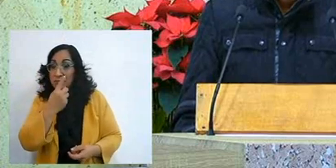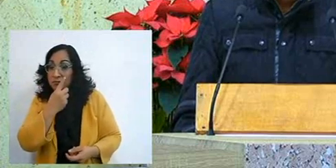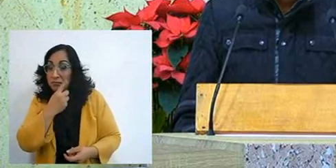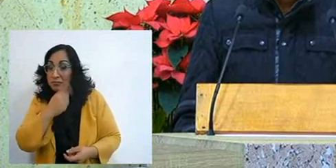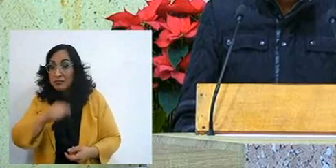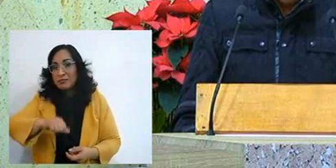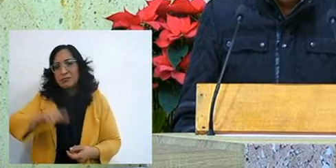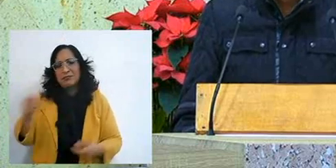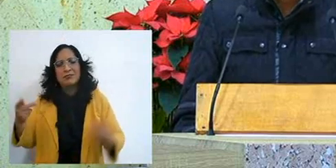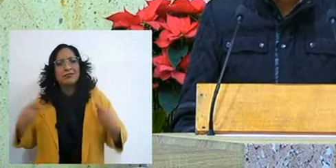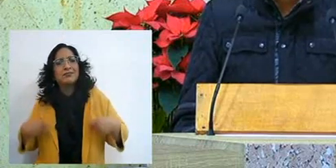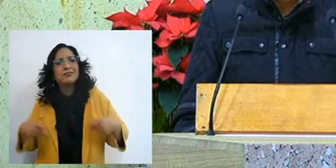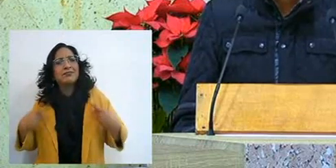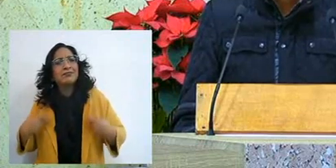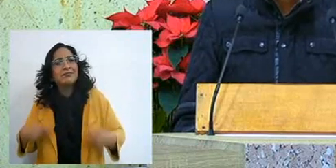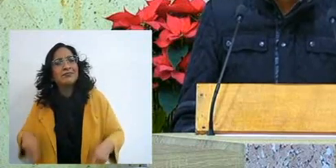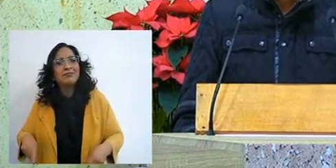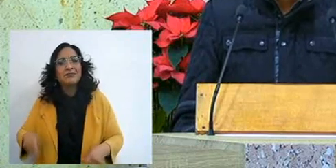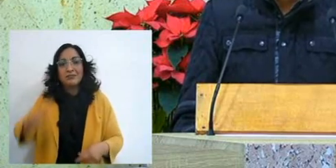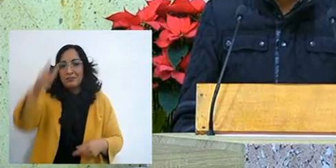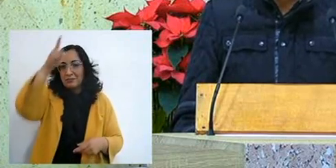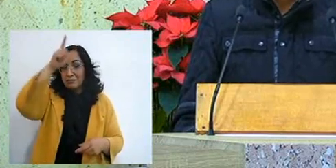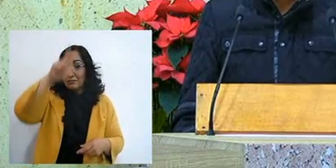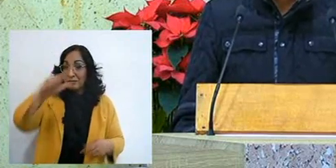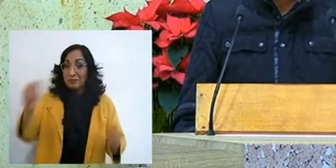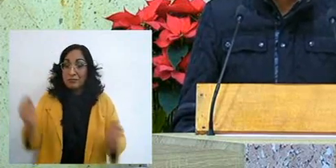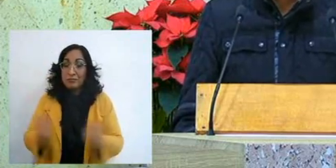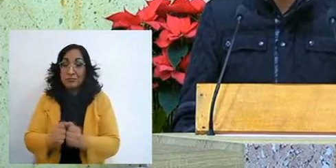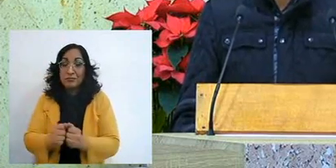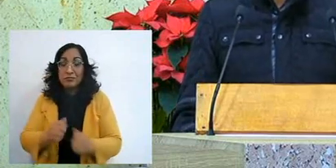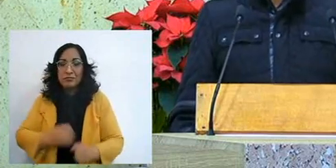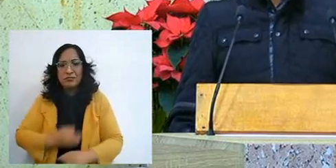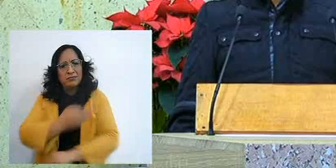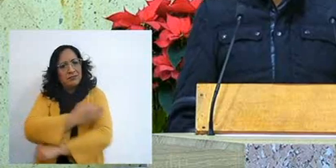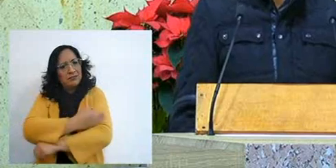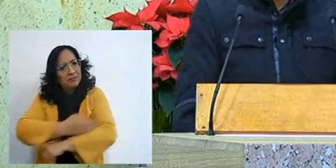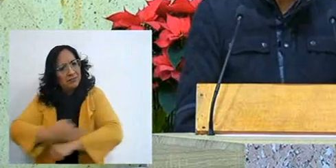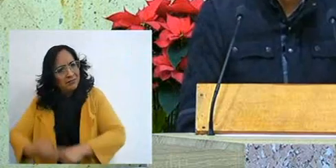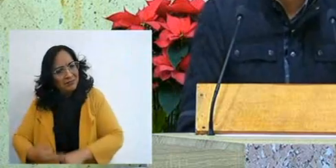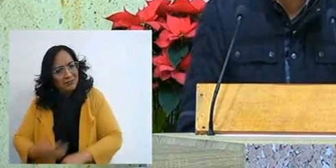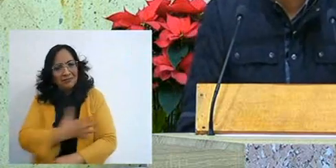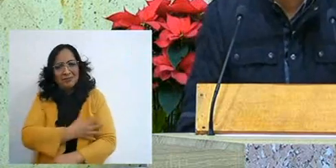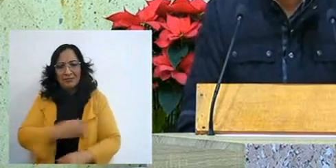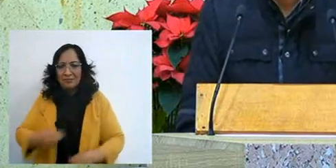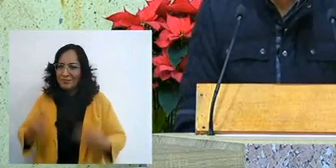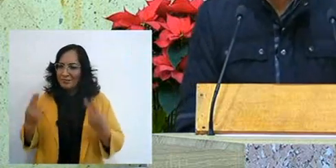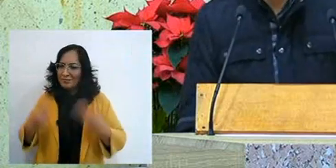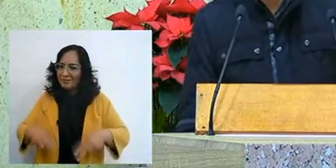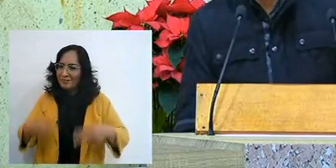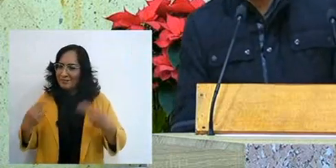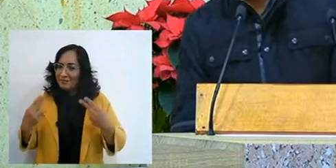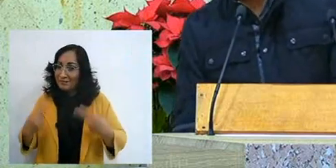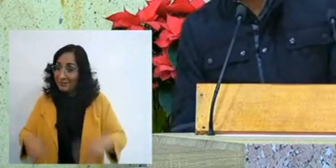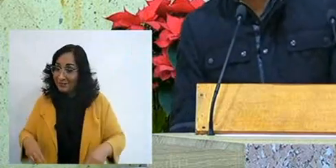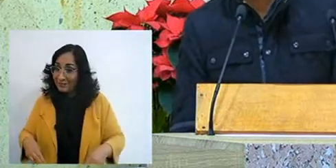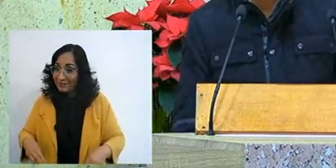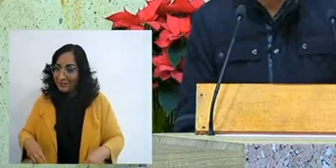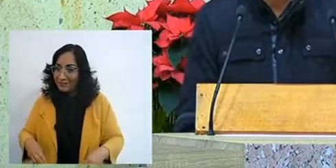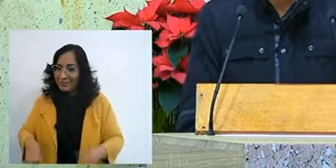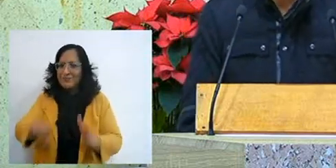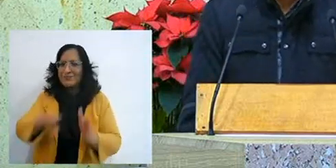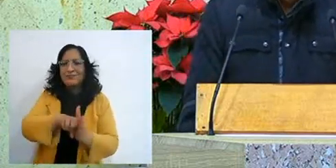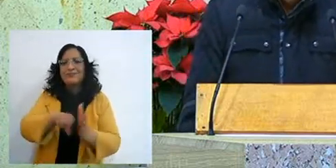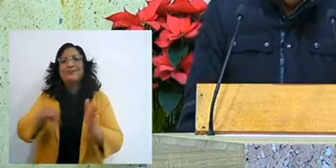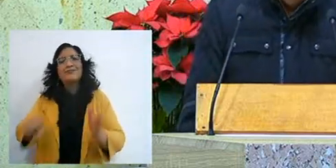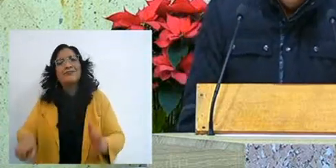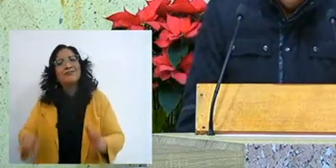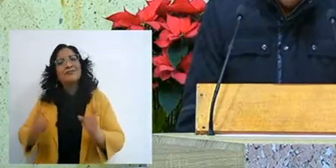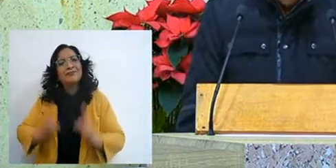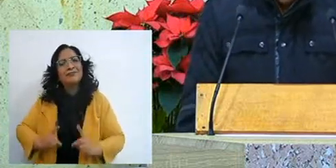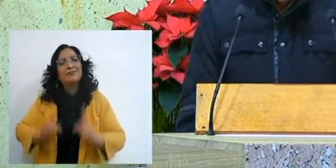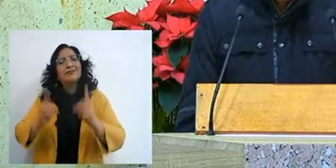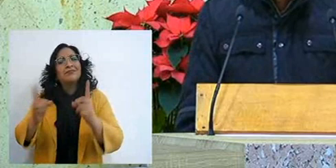be light with my family, with my children, with my grandchildren, be an example, set an example,